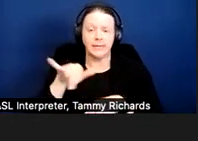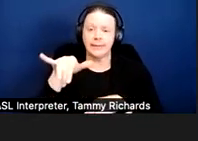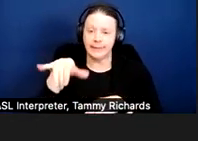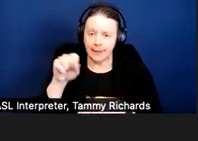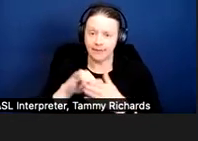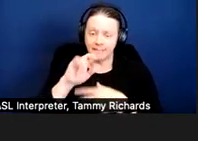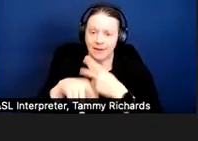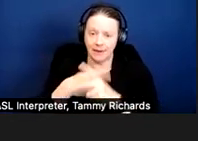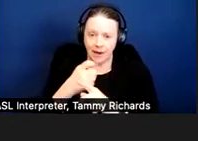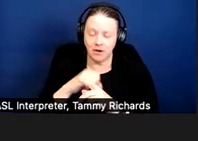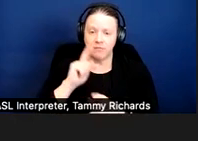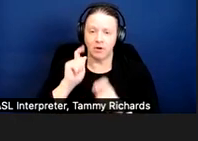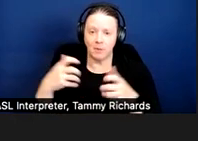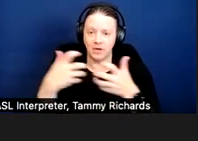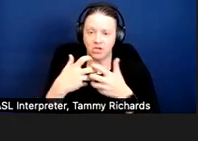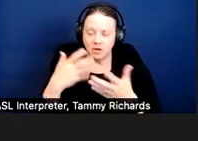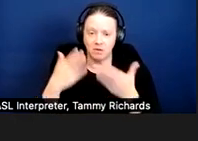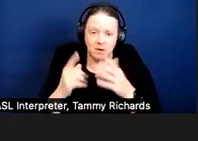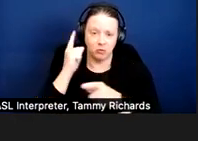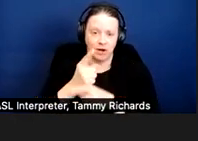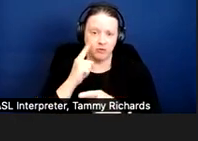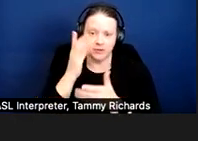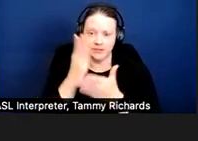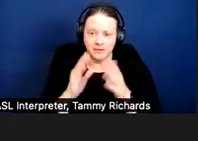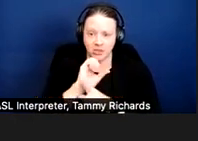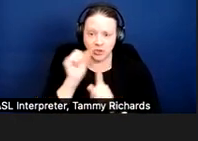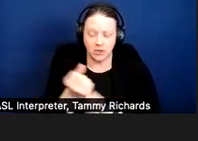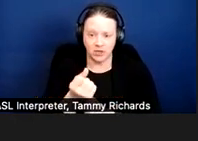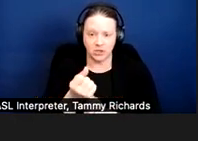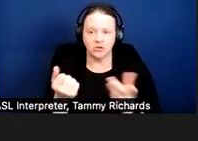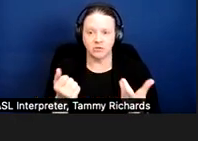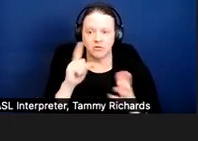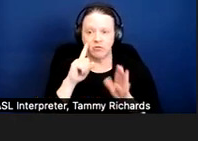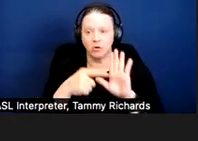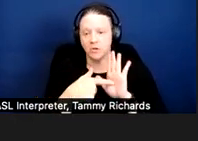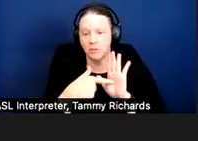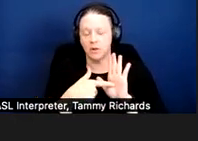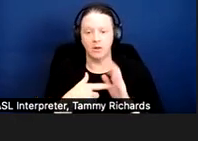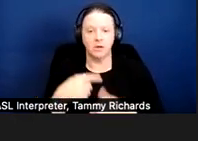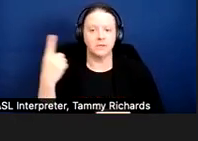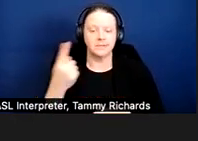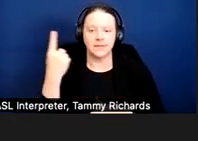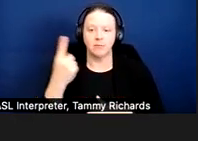that may be right in some circumstances, for example someone gets into a car accident and